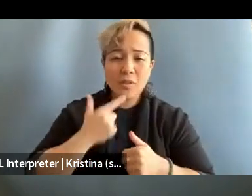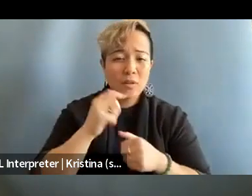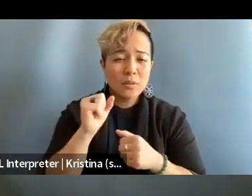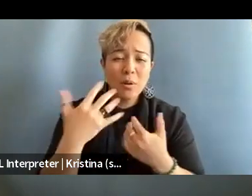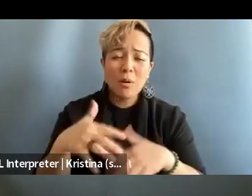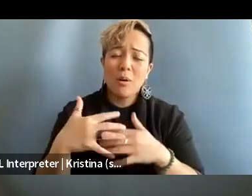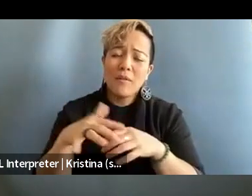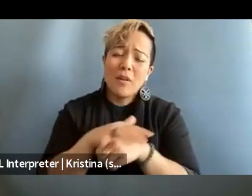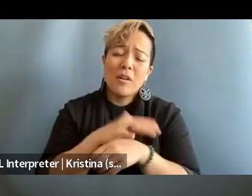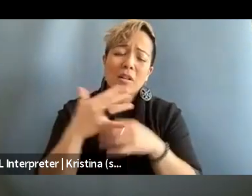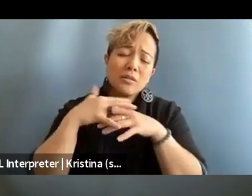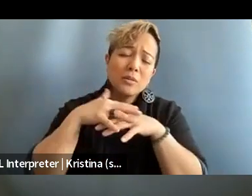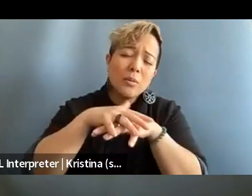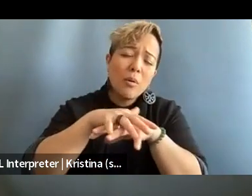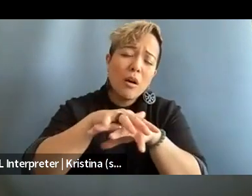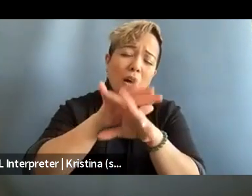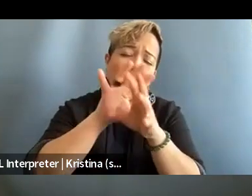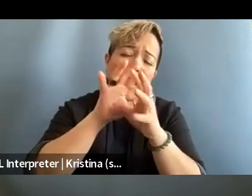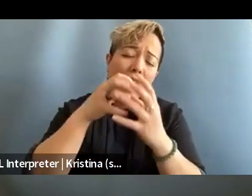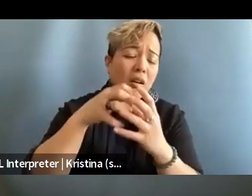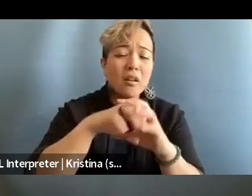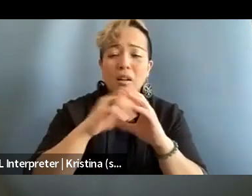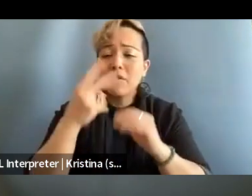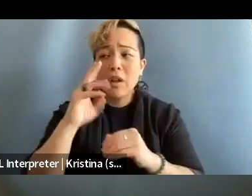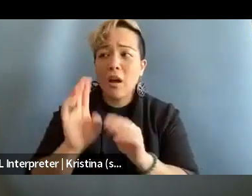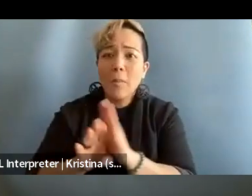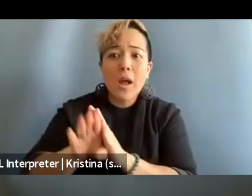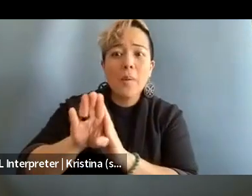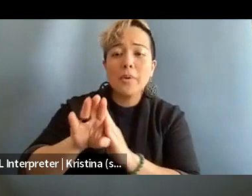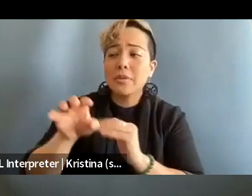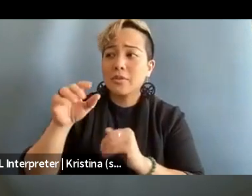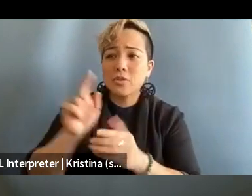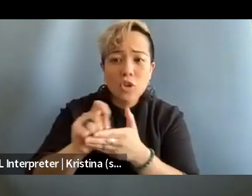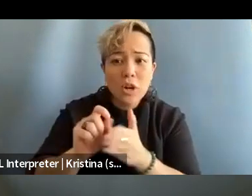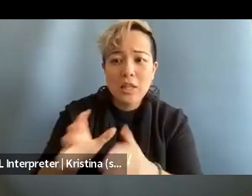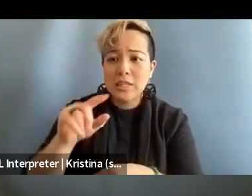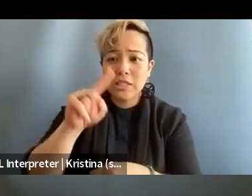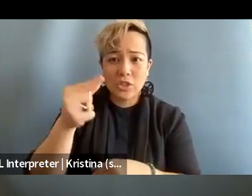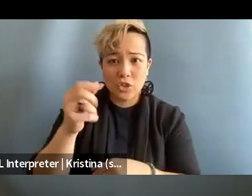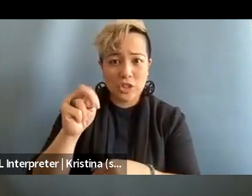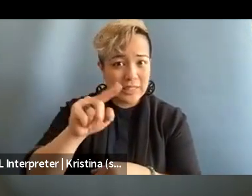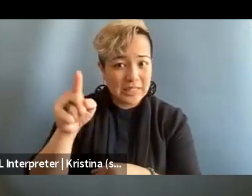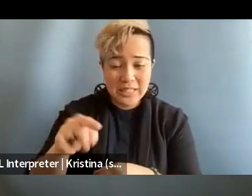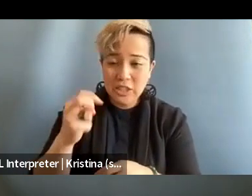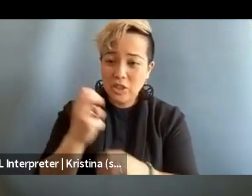especially if you look at up and coming journalists, young journalists, gen Z I mean, it's hard for us to just get offline